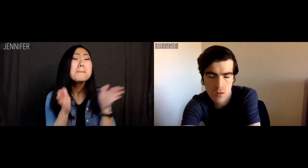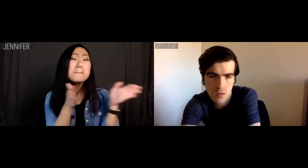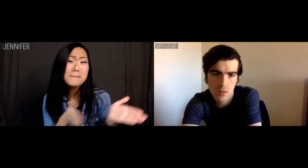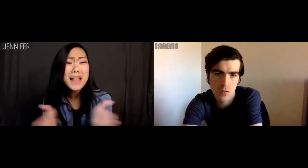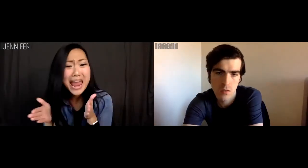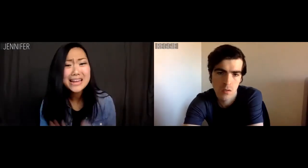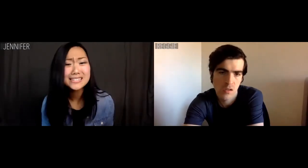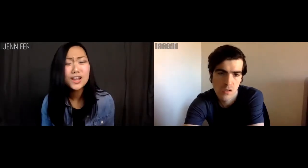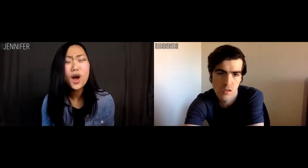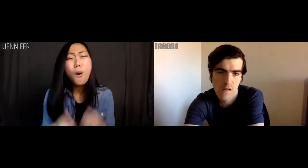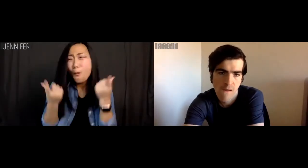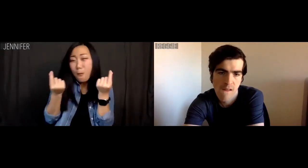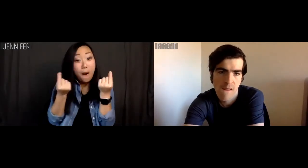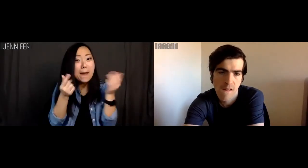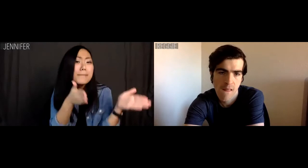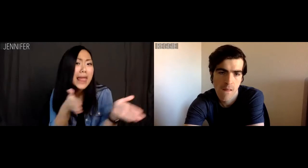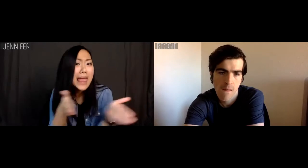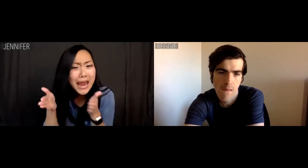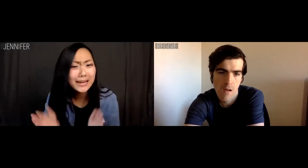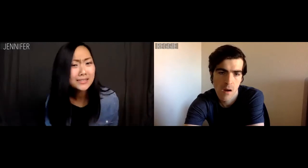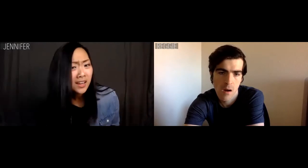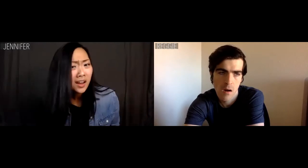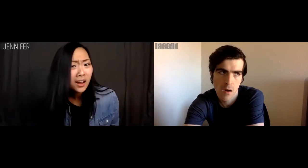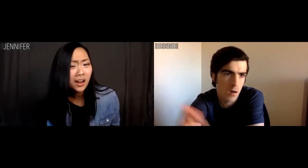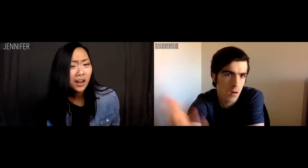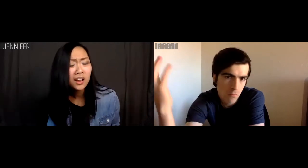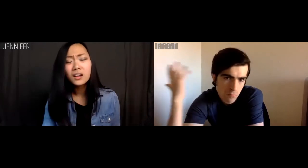Jennifer: Plans. What plans?